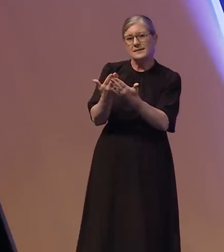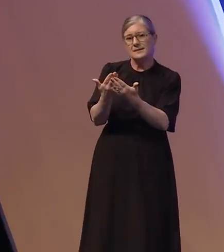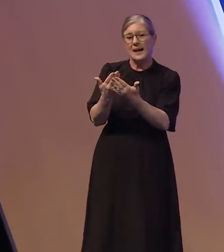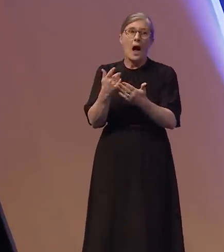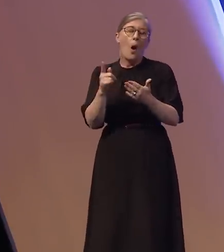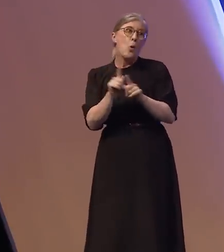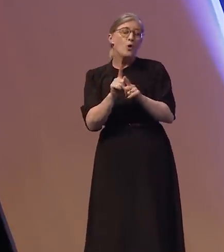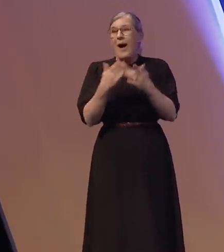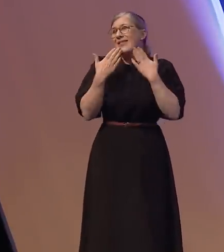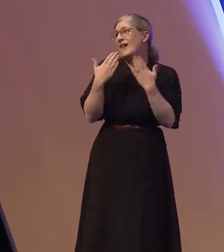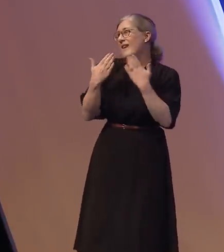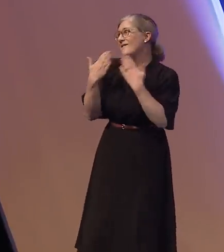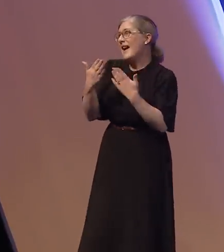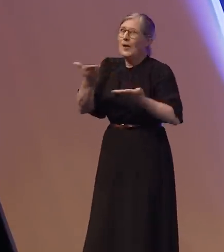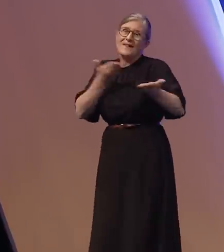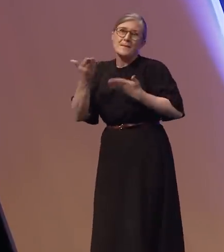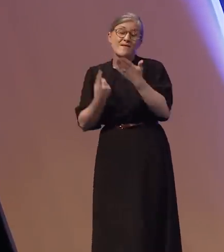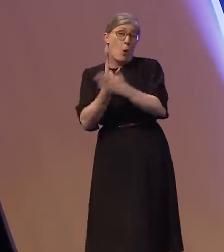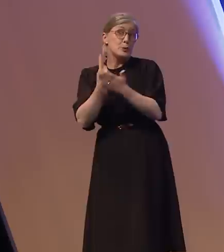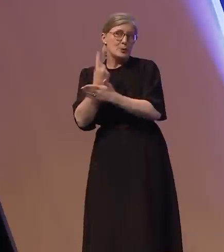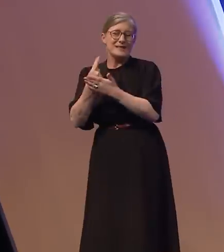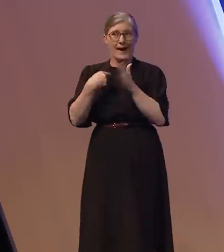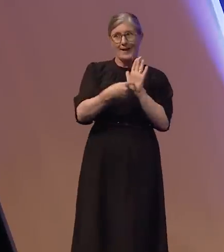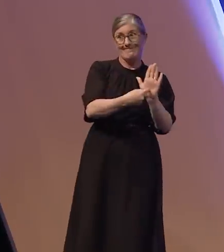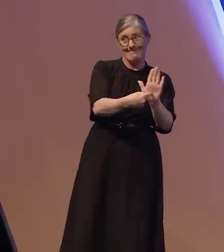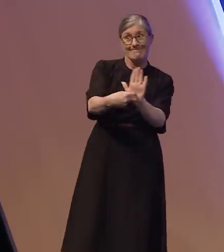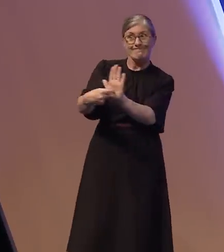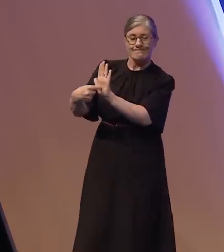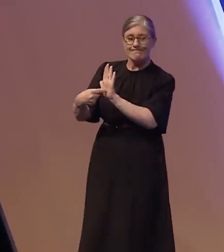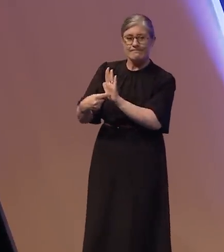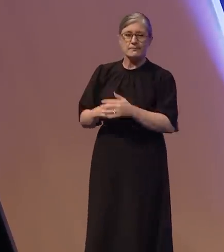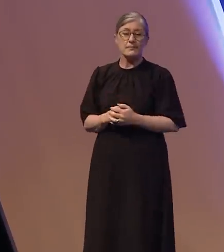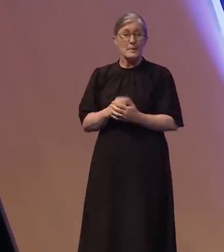and thankful for all the opportunities you have given to me but the reality